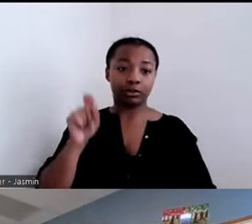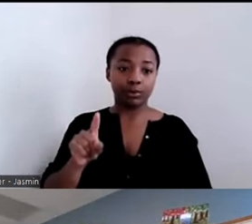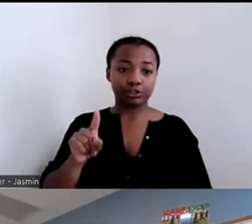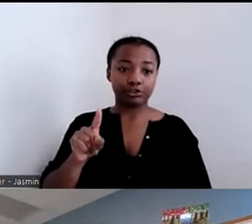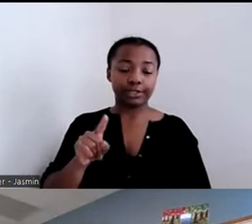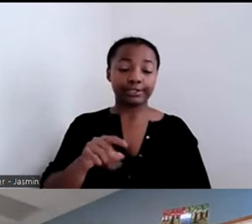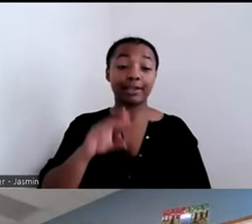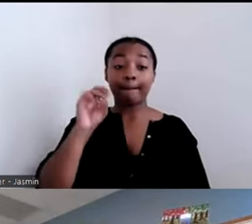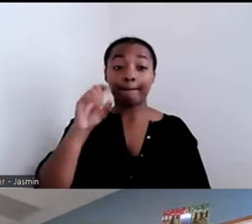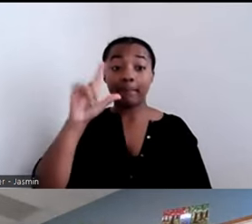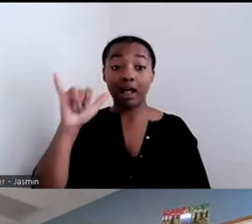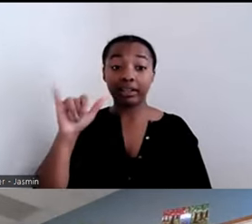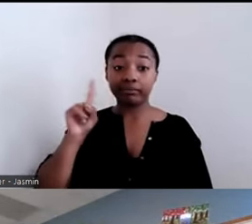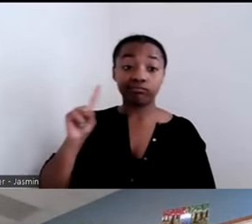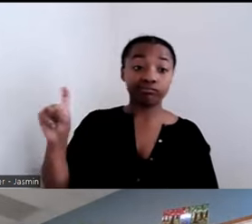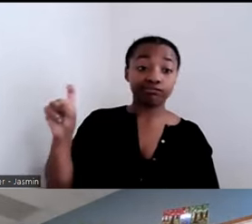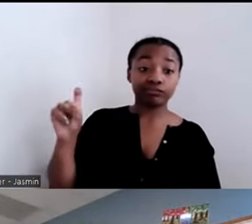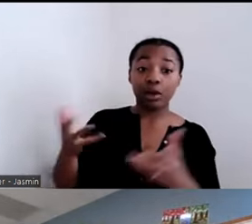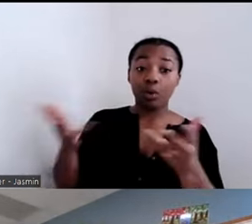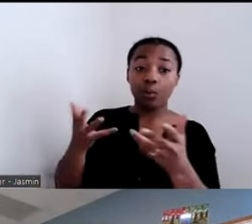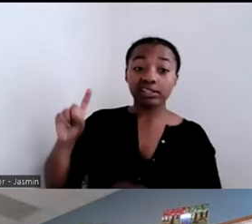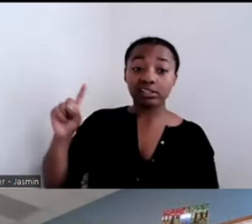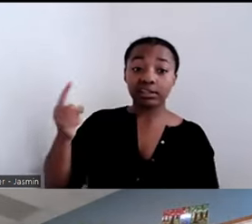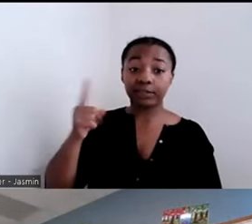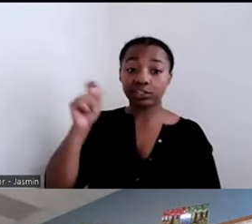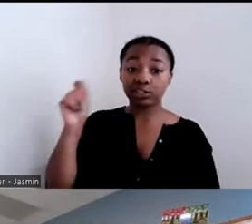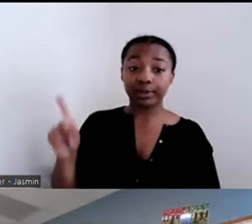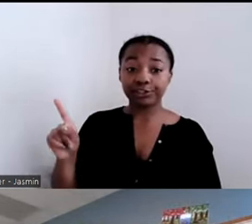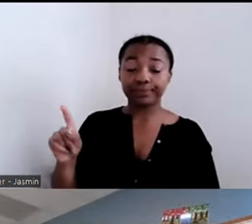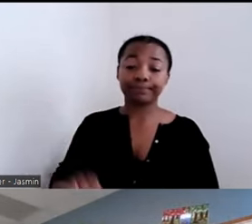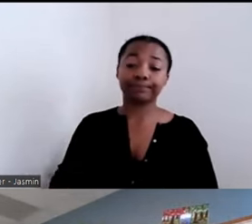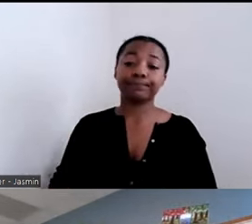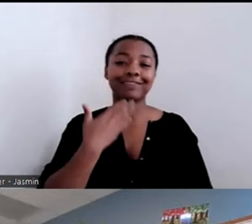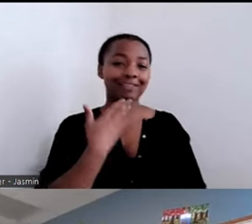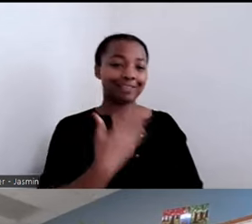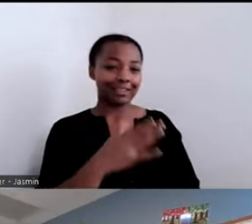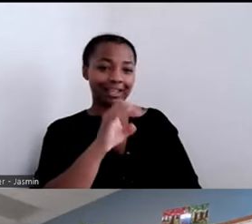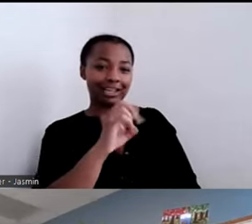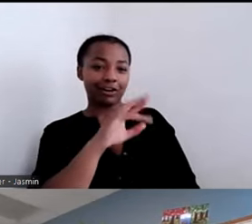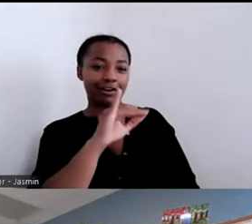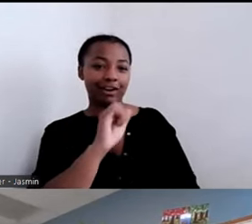Thank you Erica. There's been so many great questions. Thank